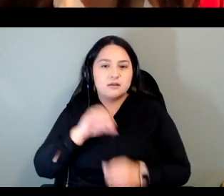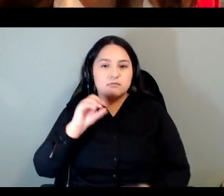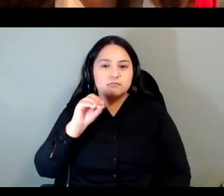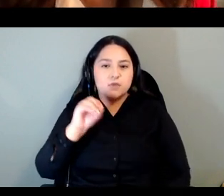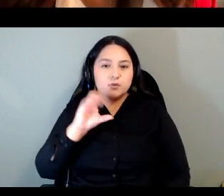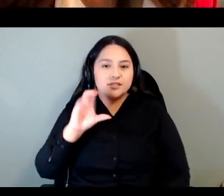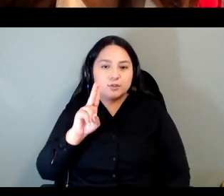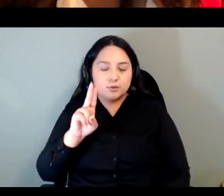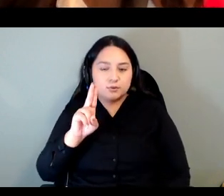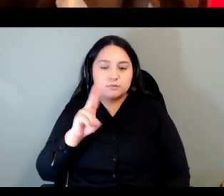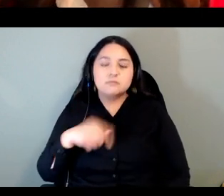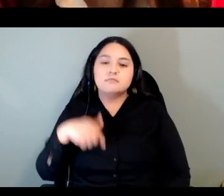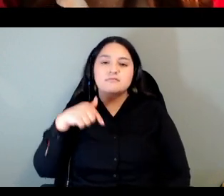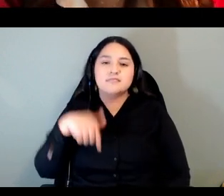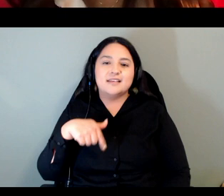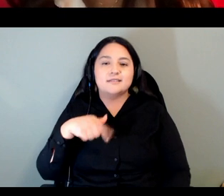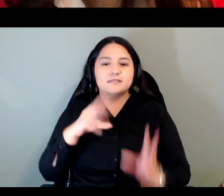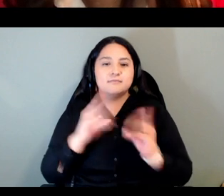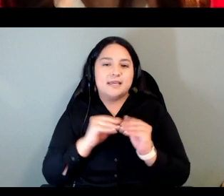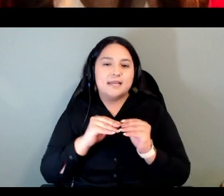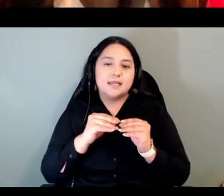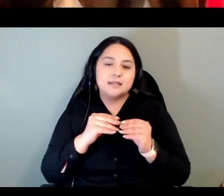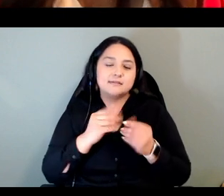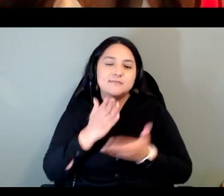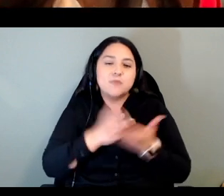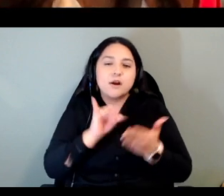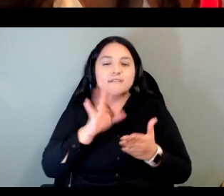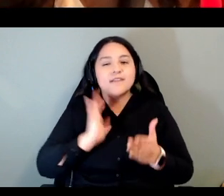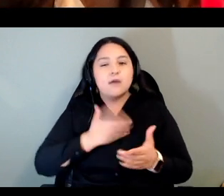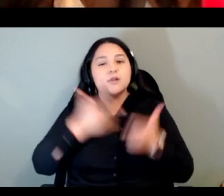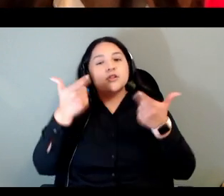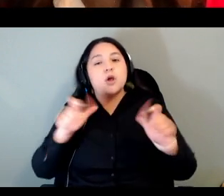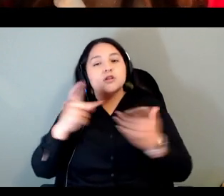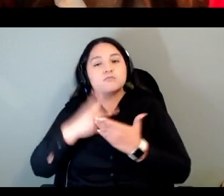is part of a larger project that we're working on about how Indigenous communities enact